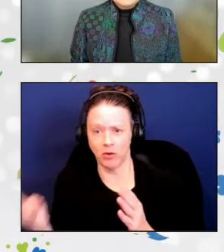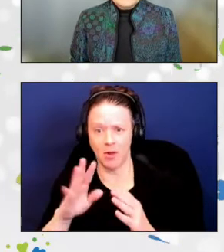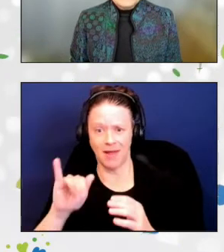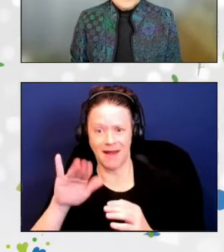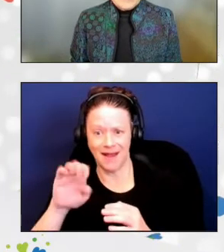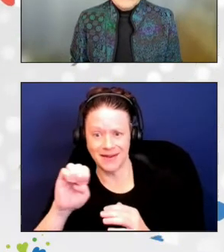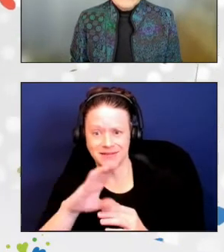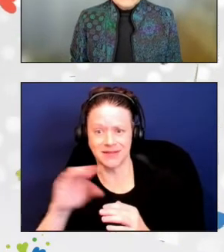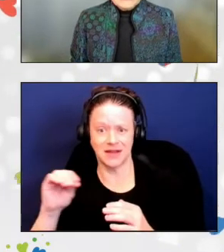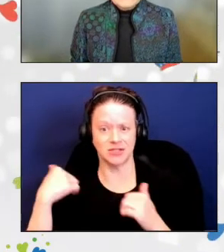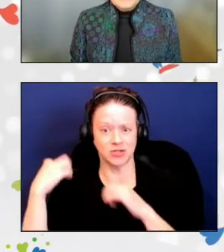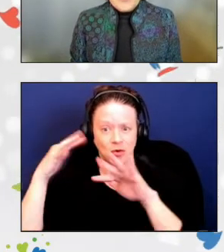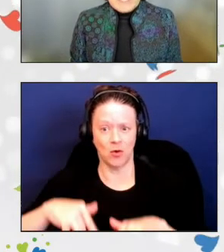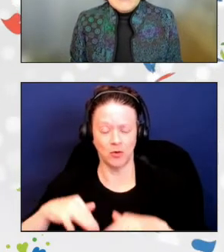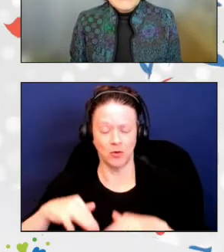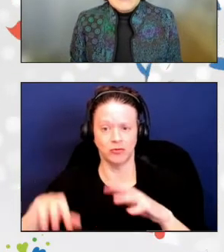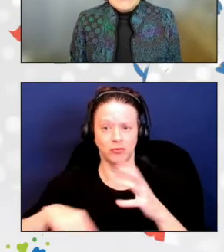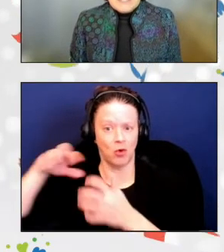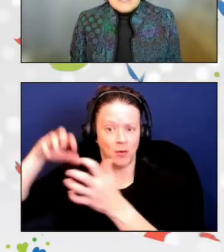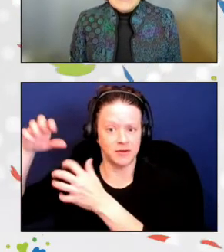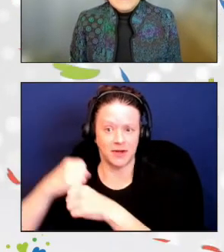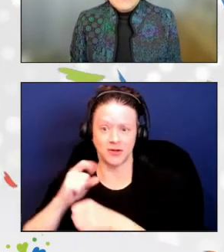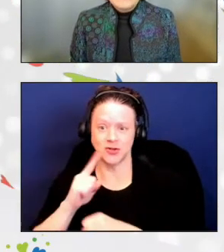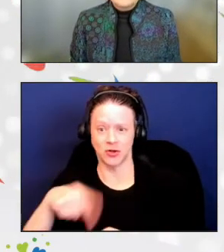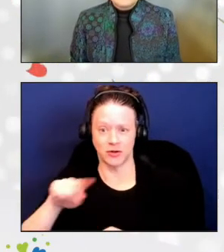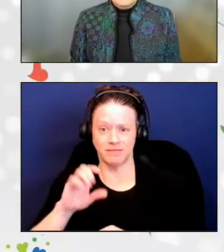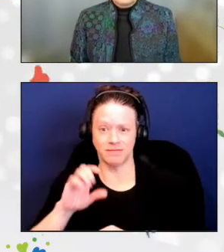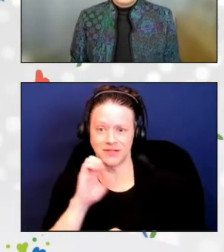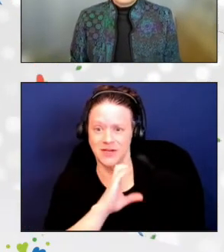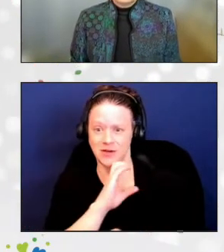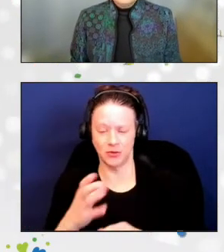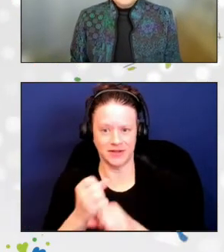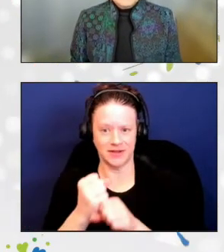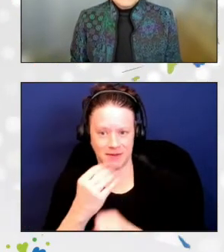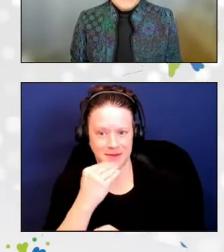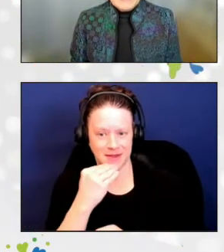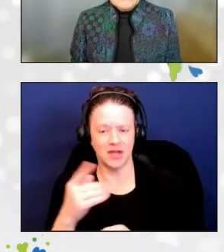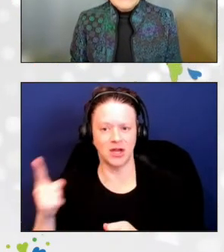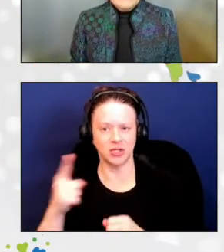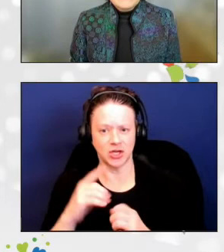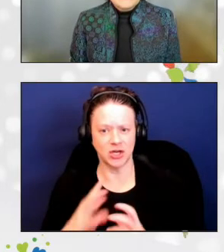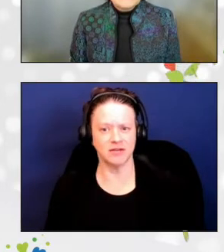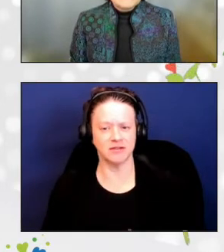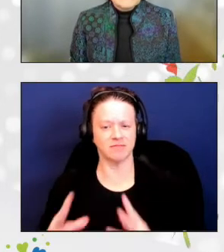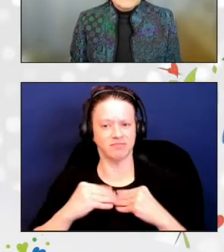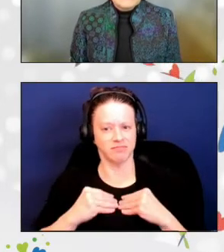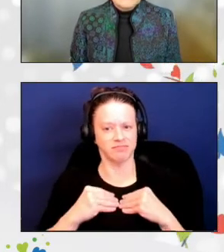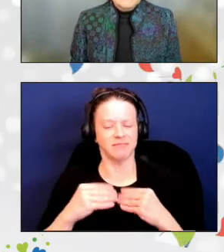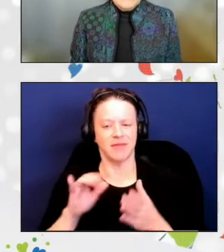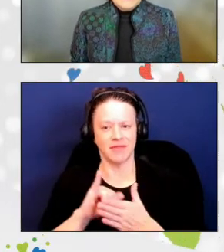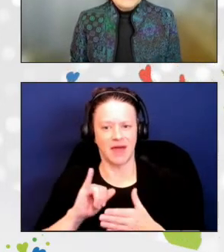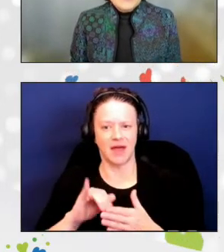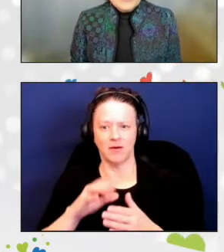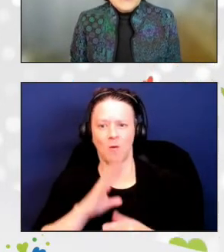Furthermore, she has embraced the intent of the Older Americans Act by enhancing socialization and improving